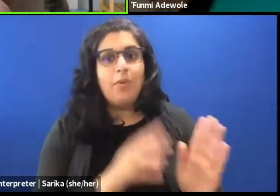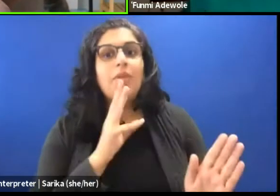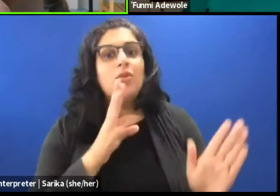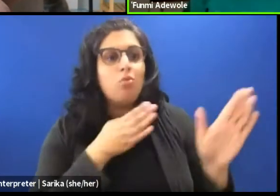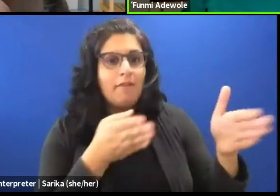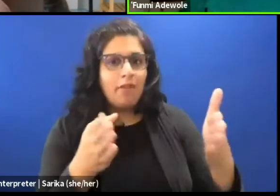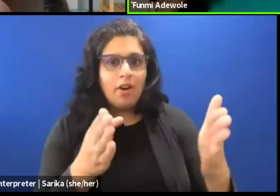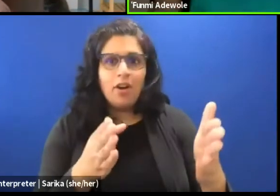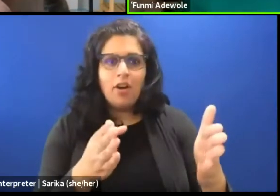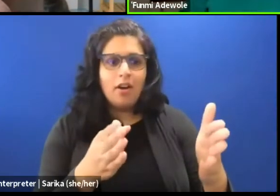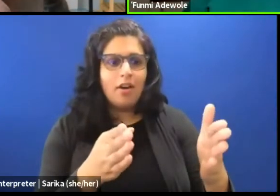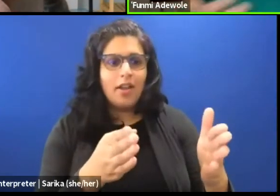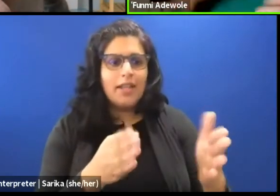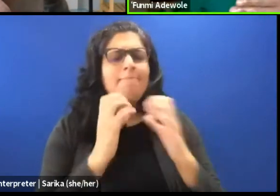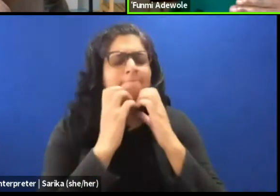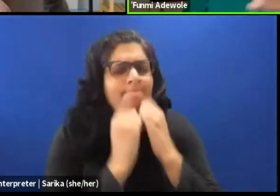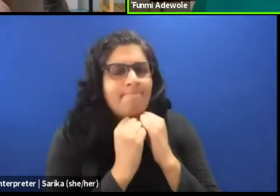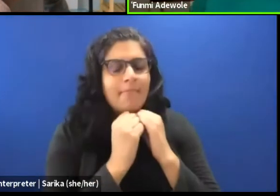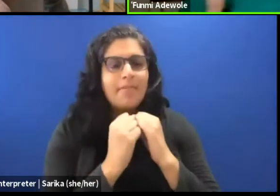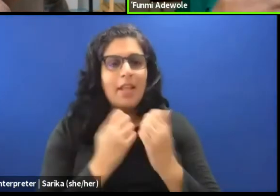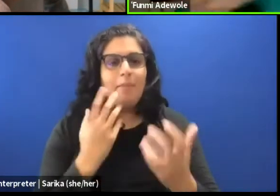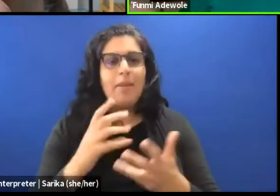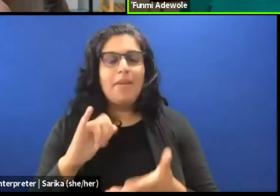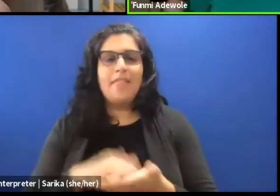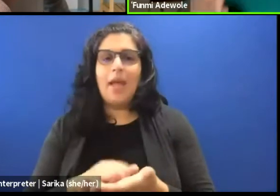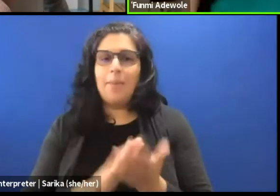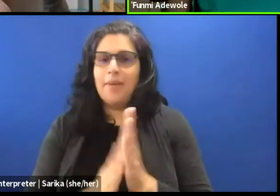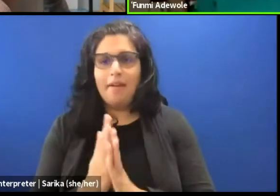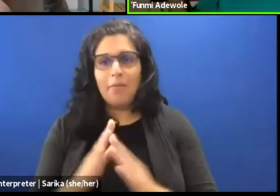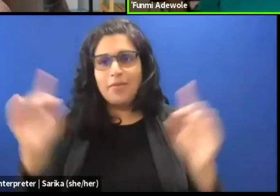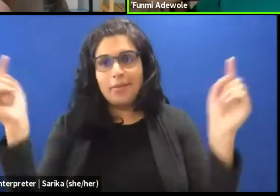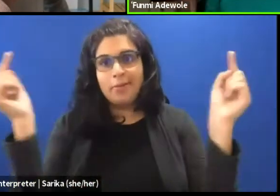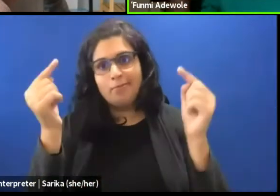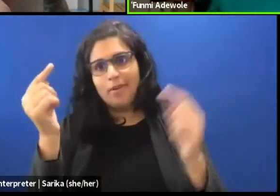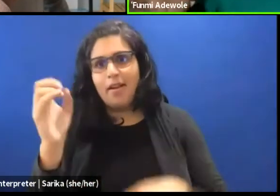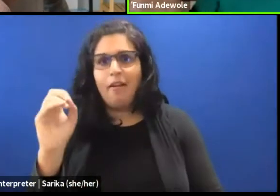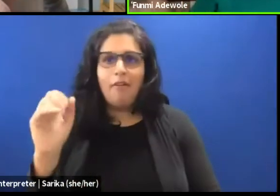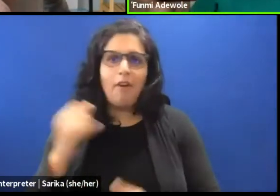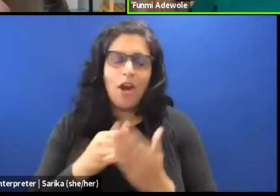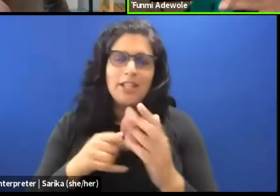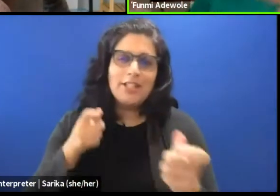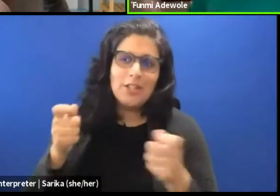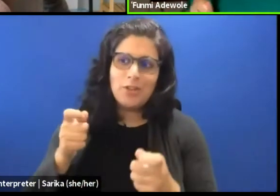and then maybe that's the headache of the artistic director the dramaturge to figure out how it is done but they have told you